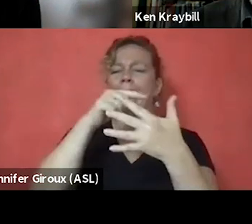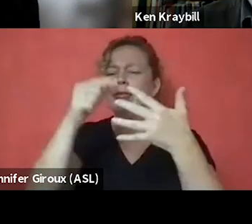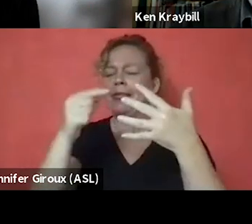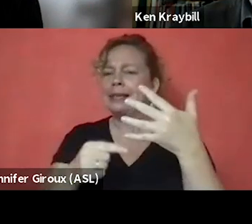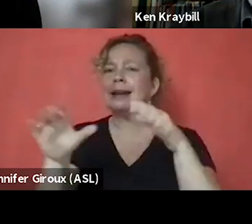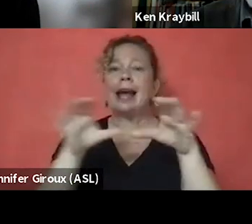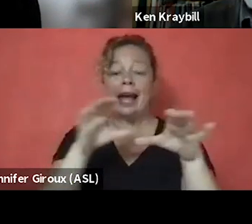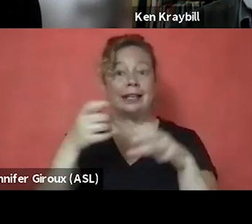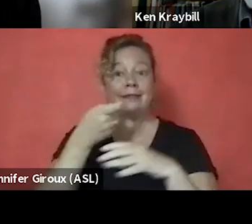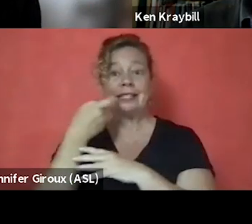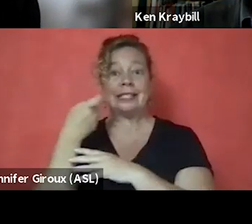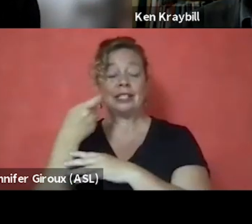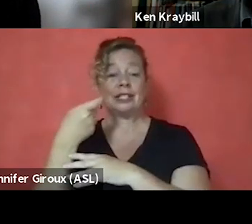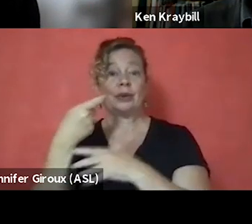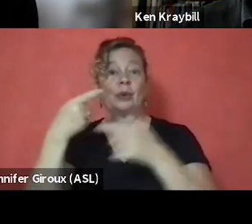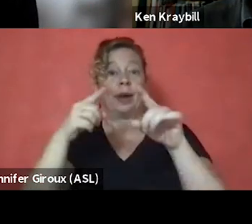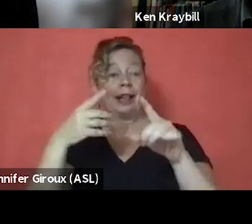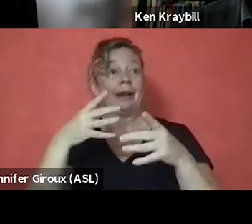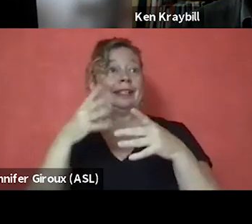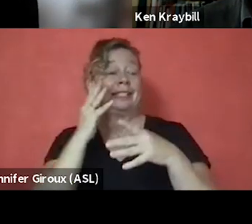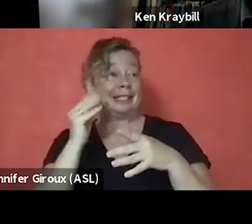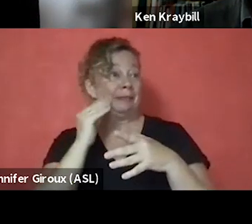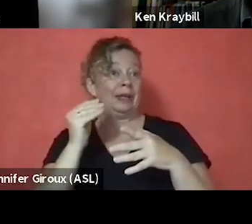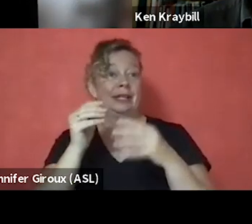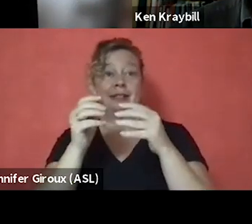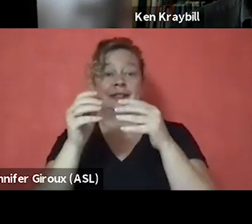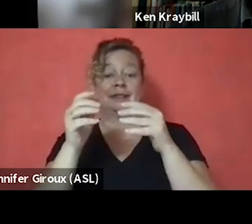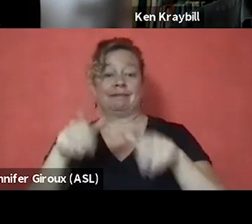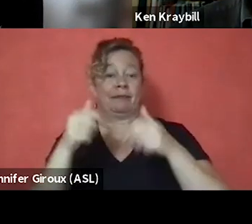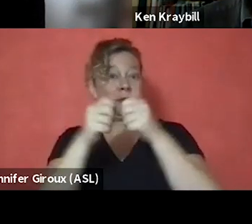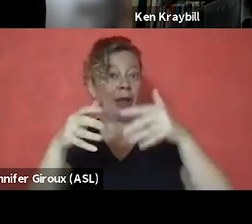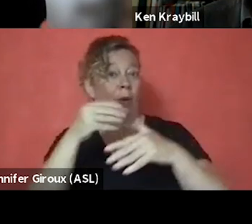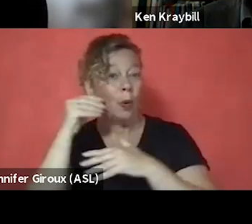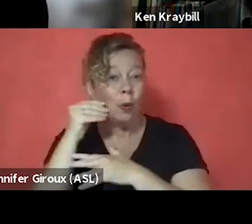while I was experiencing homelessness and et cetera. And so, I was looking for a job.